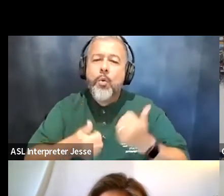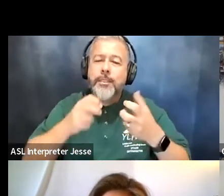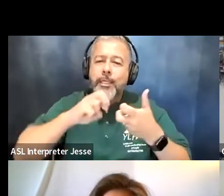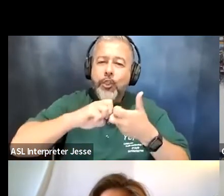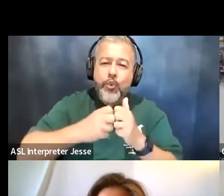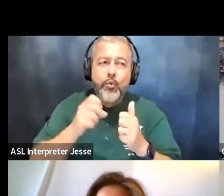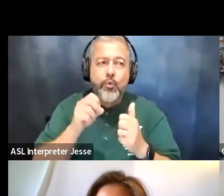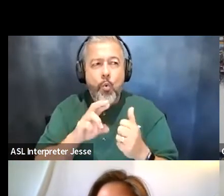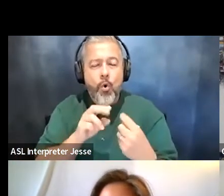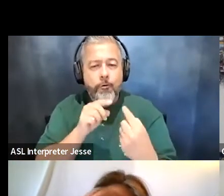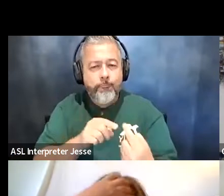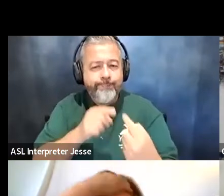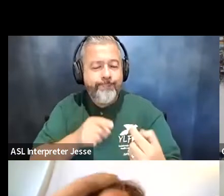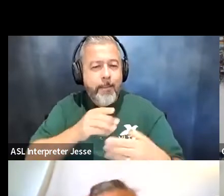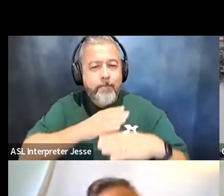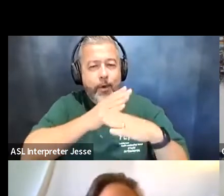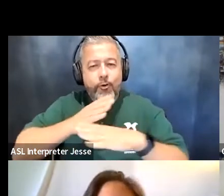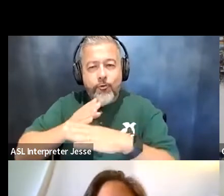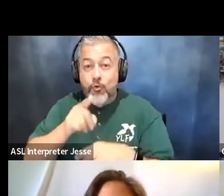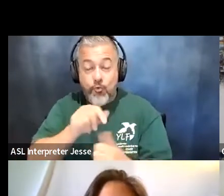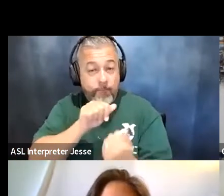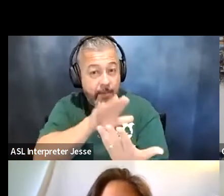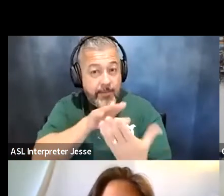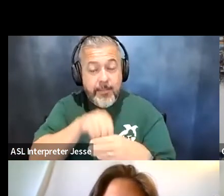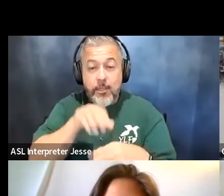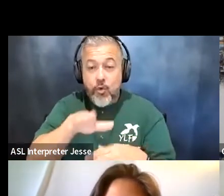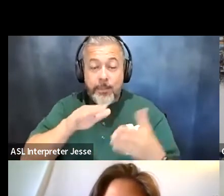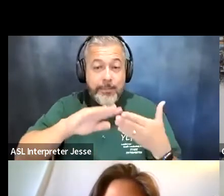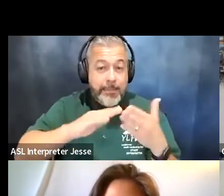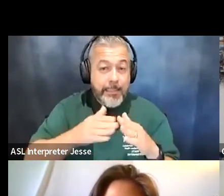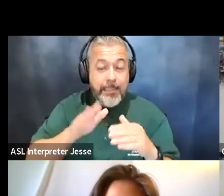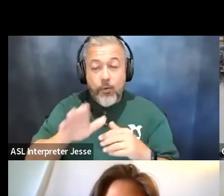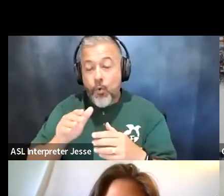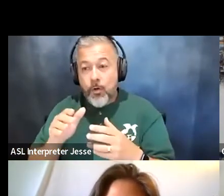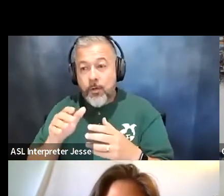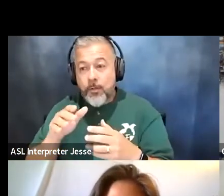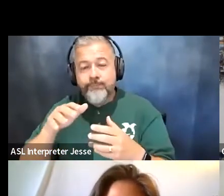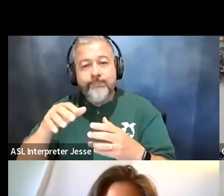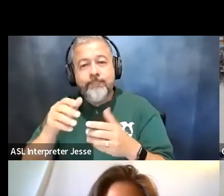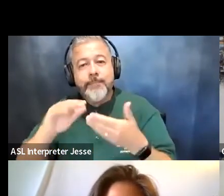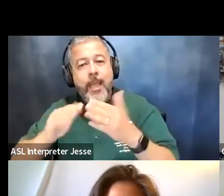in your area your city your community that kind of thing and how have you overcome those barriers